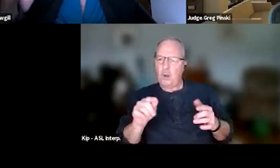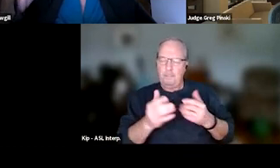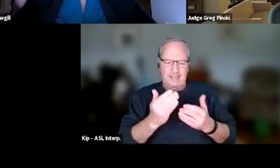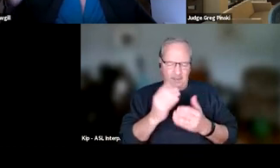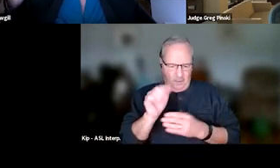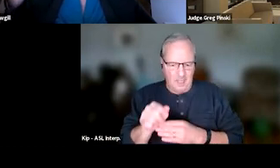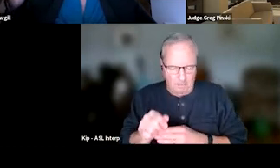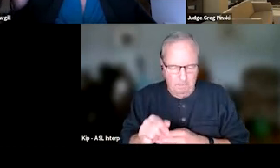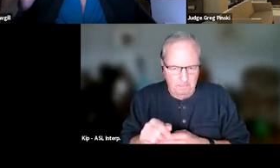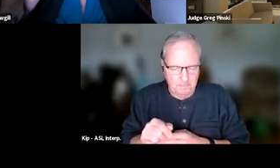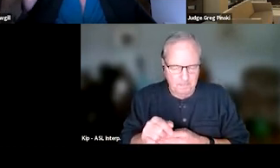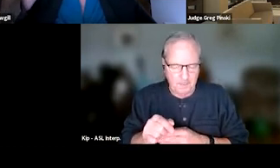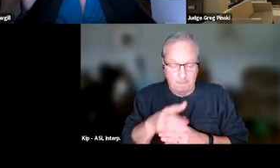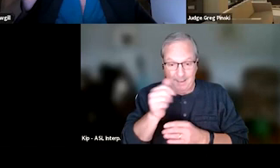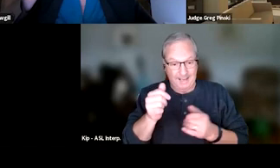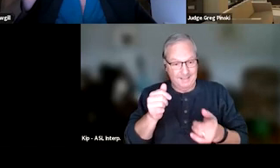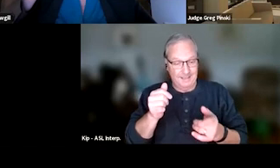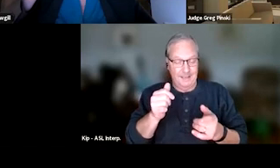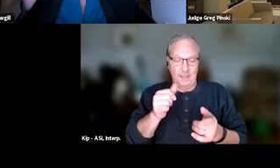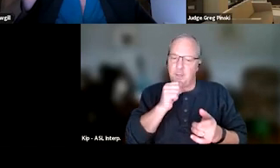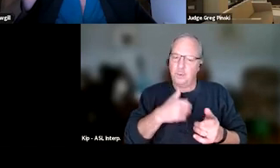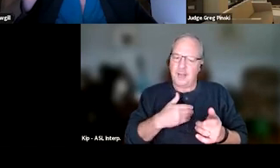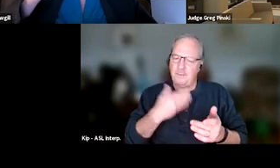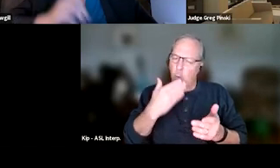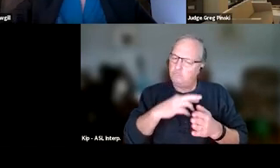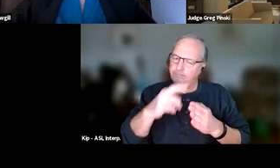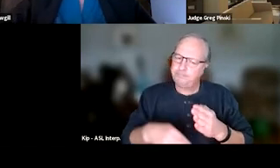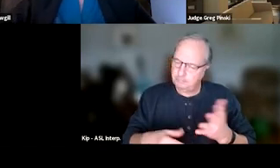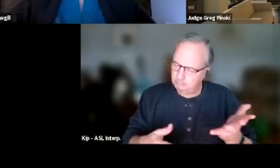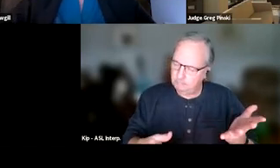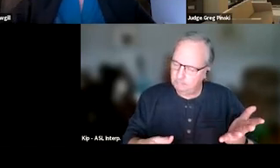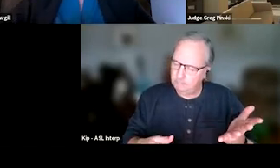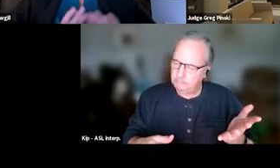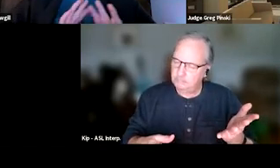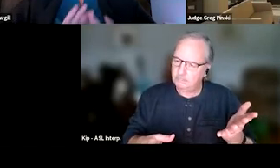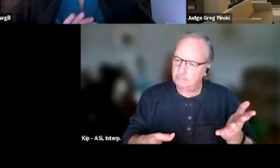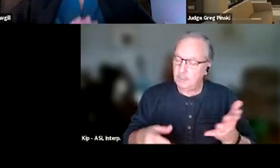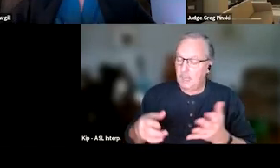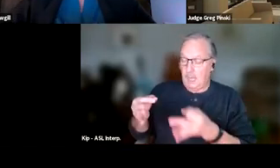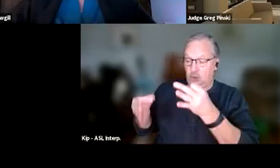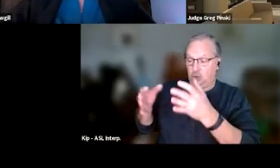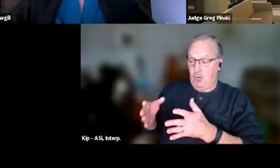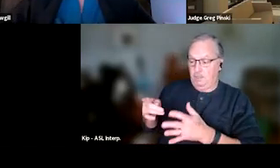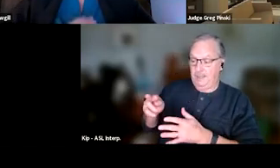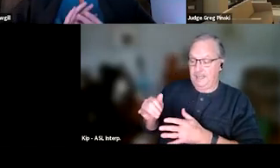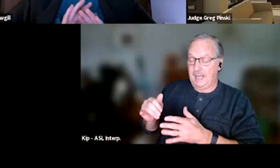because if you do, you won't have as good of outcomes. And then as Judge Pinski talked about advance notice, you need to make sure,